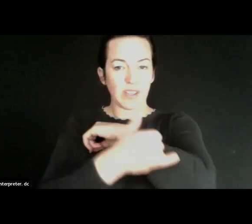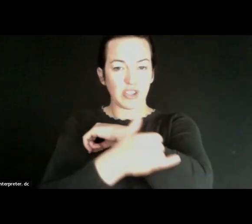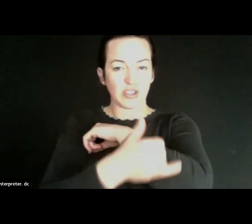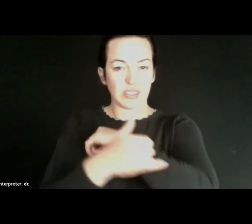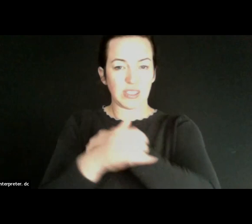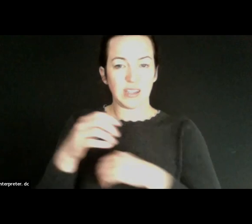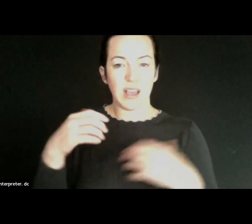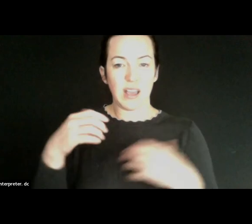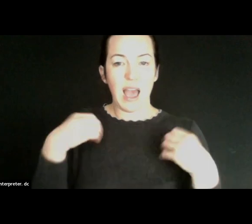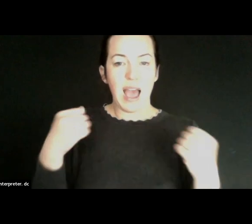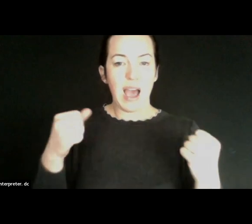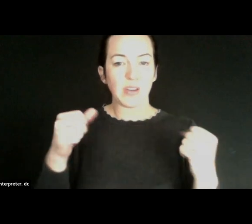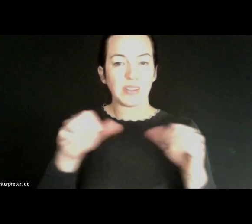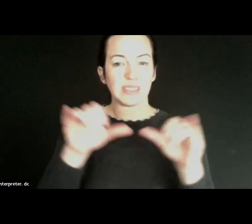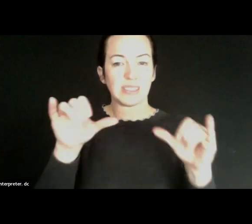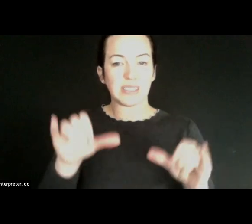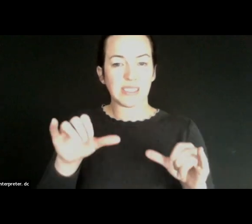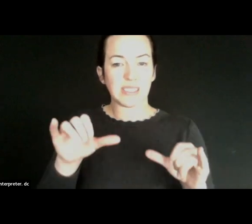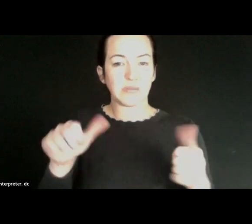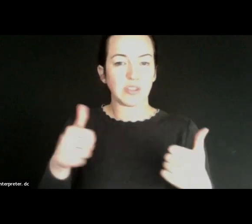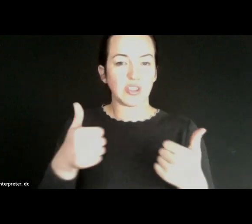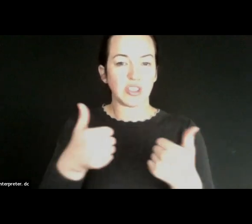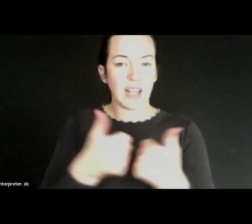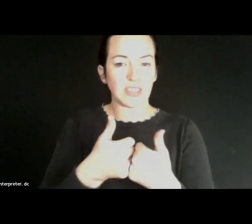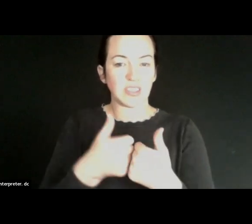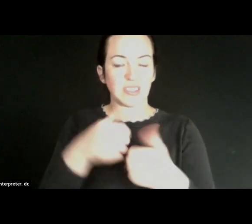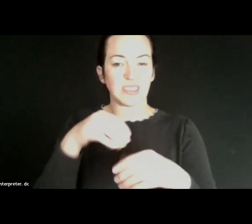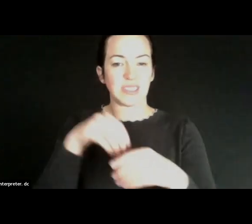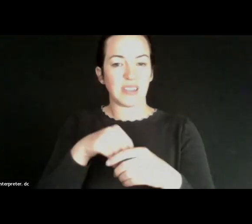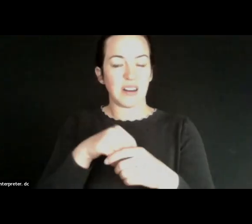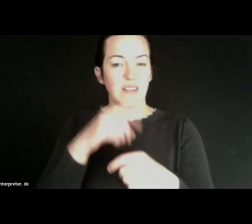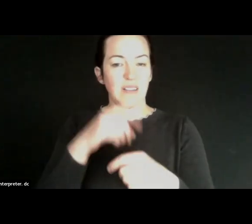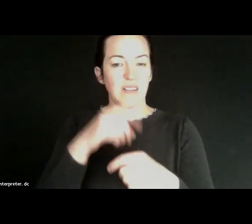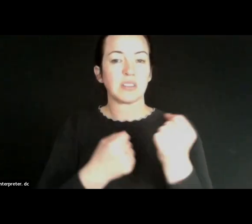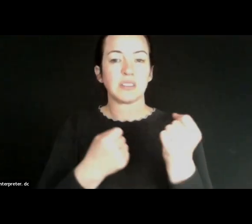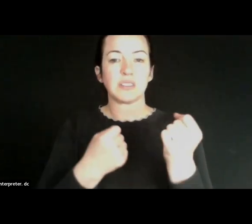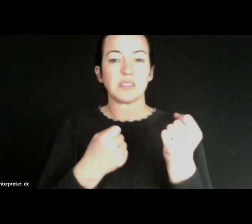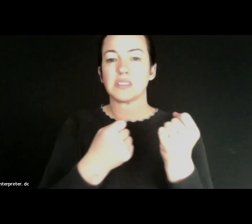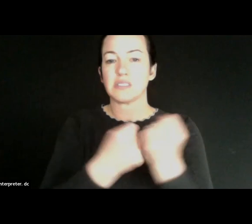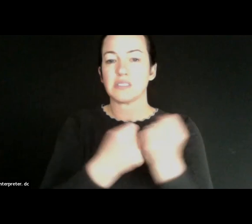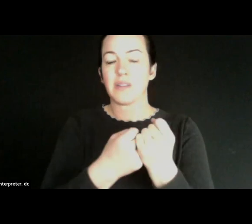are challenged in many ways in their own internal capacity to support digital inclusion. Programming